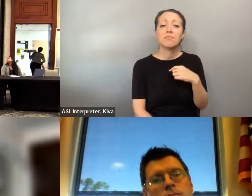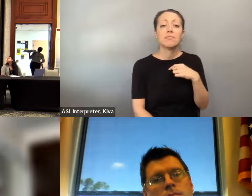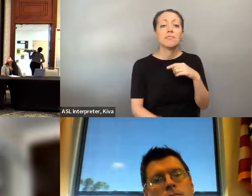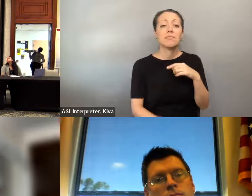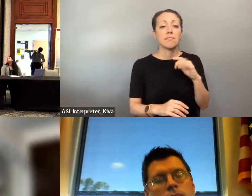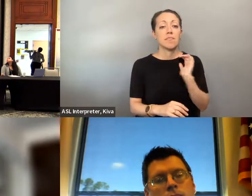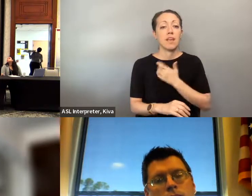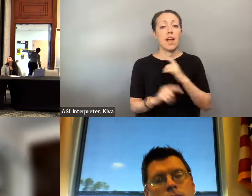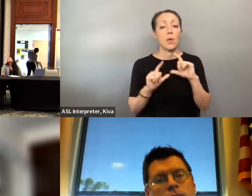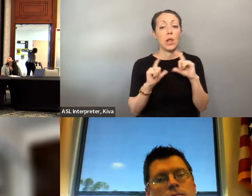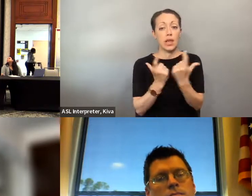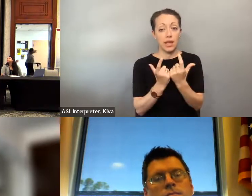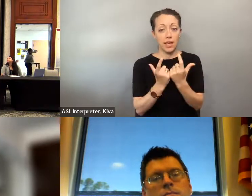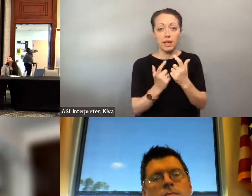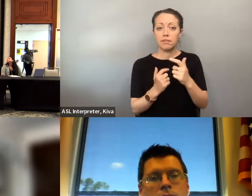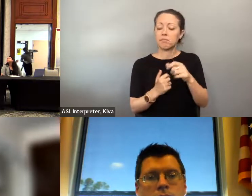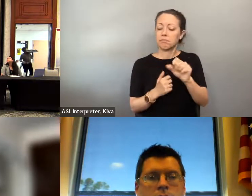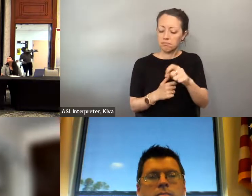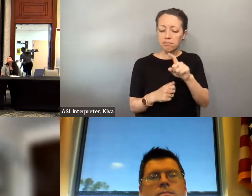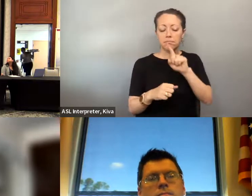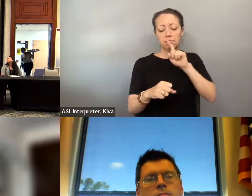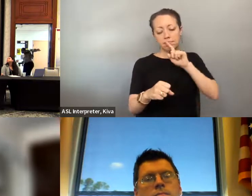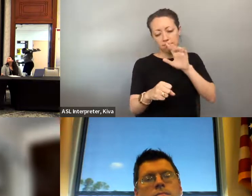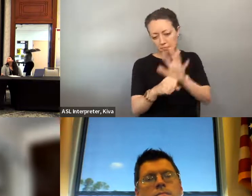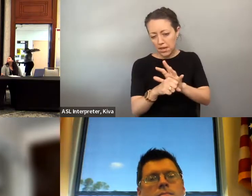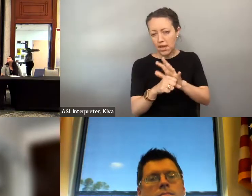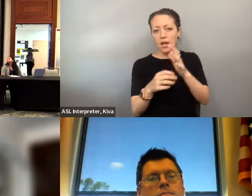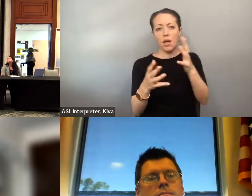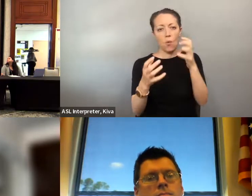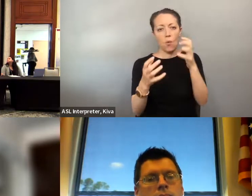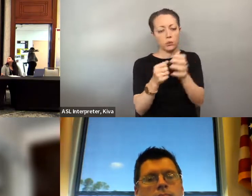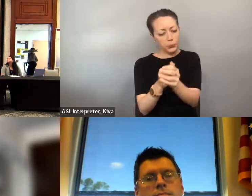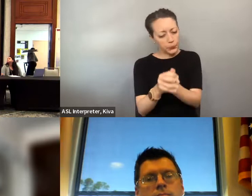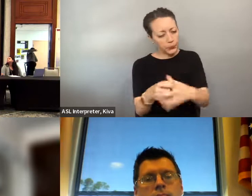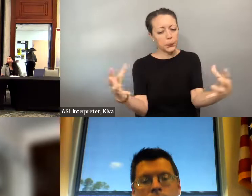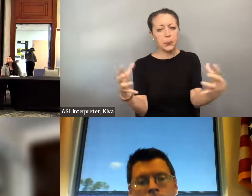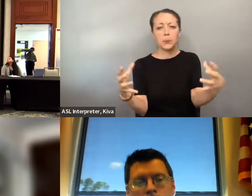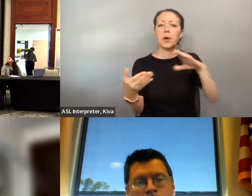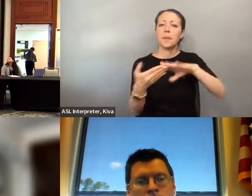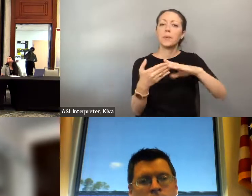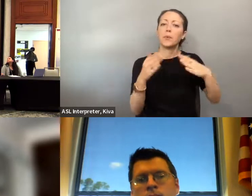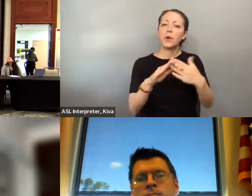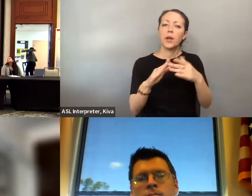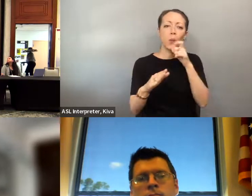prosperity of women with your voting work.